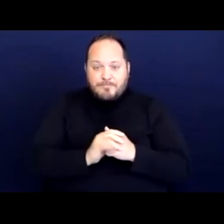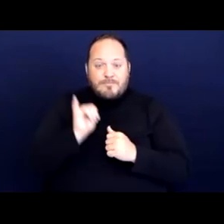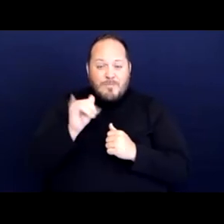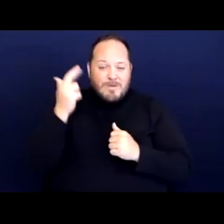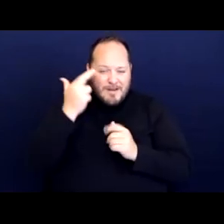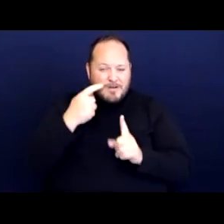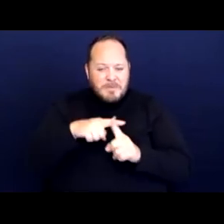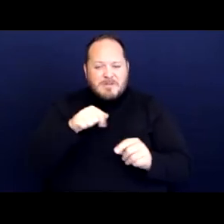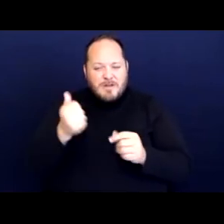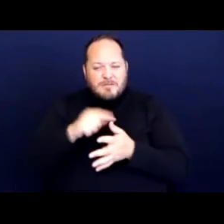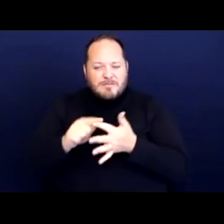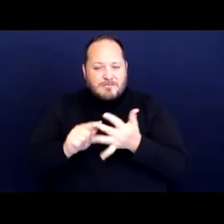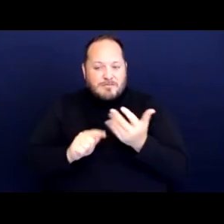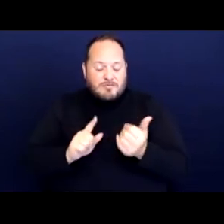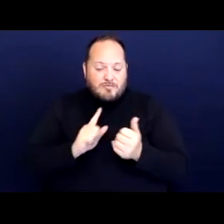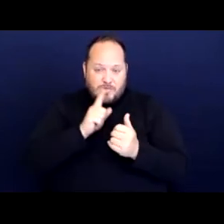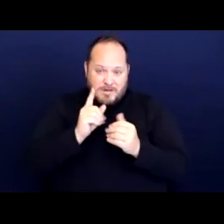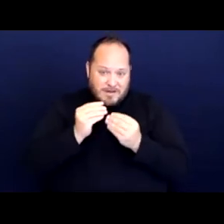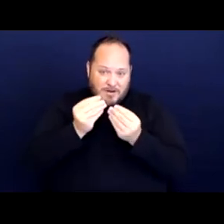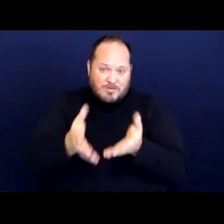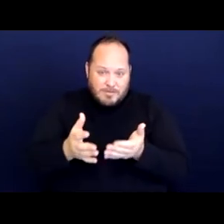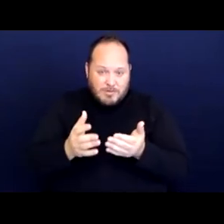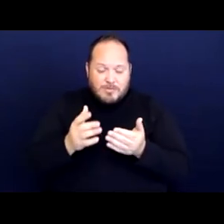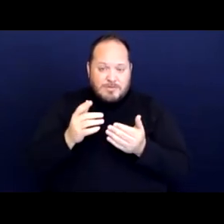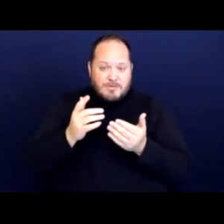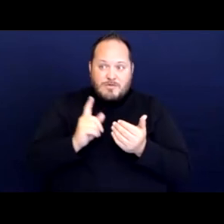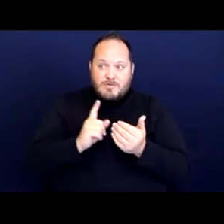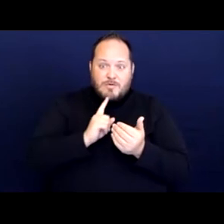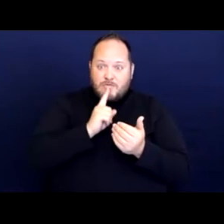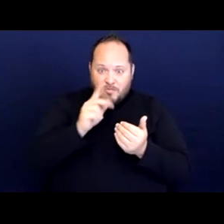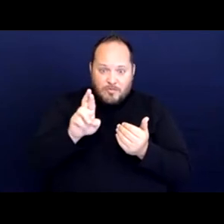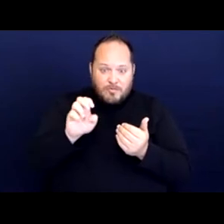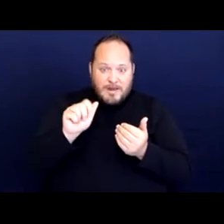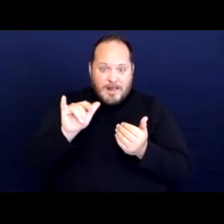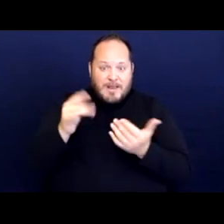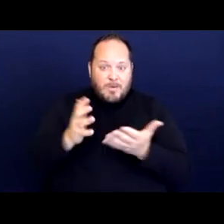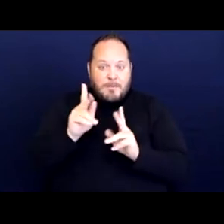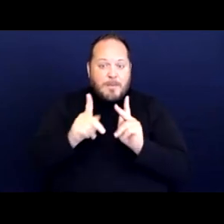that many people who are experiencing homelessness are also people with disabilities.